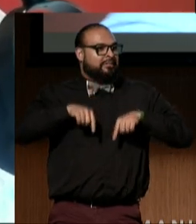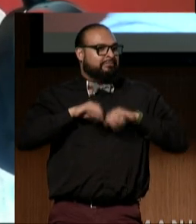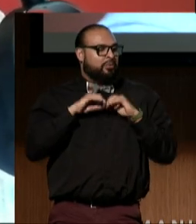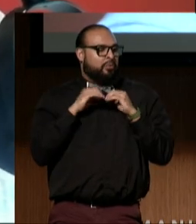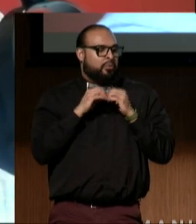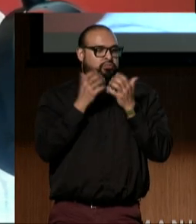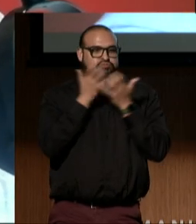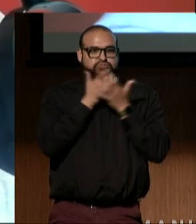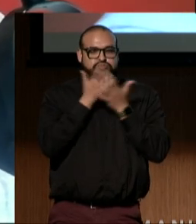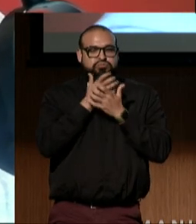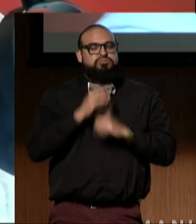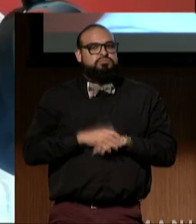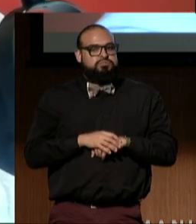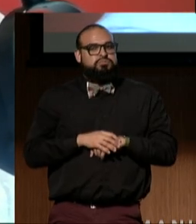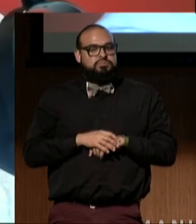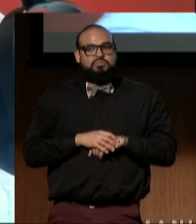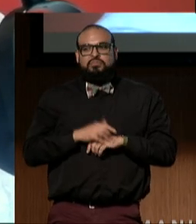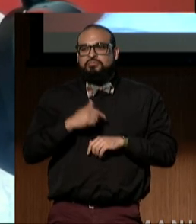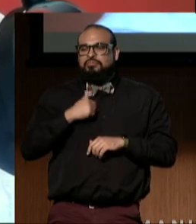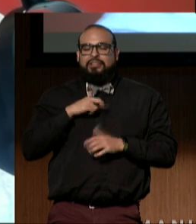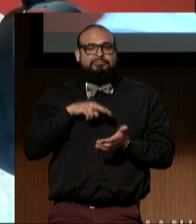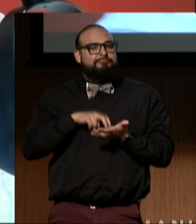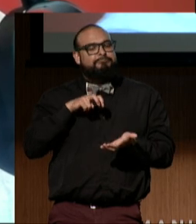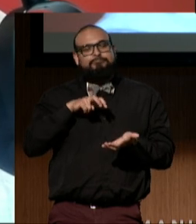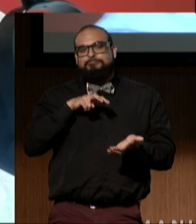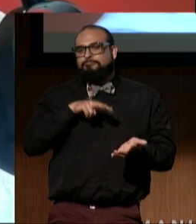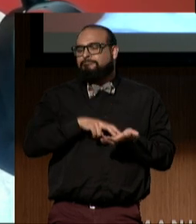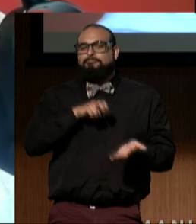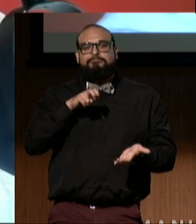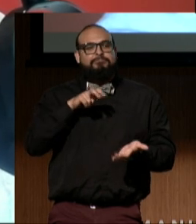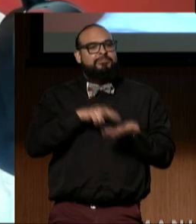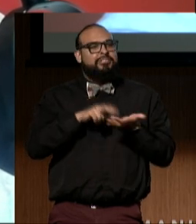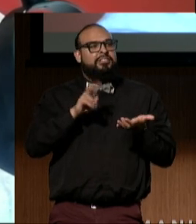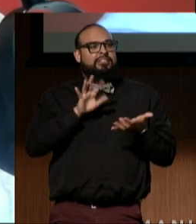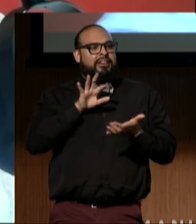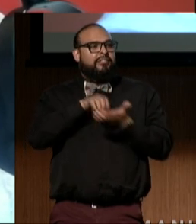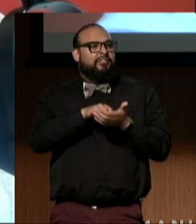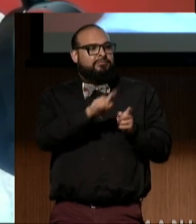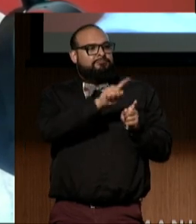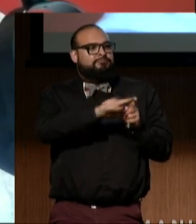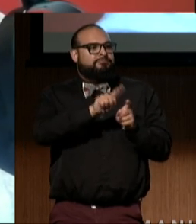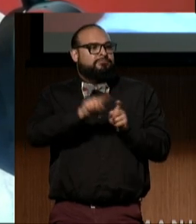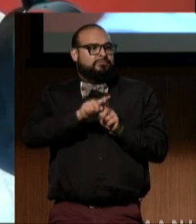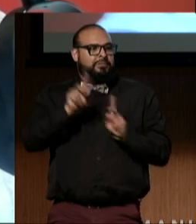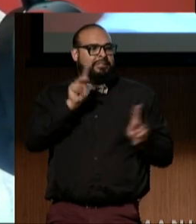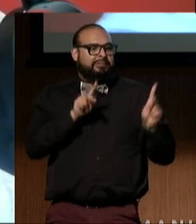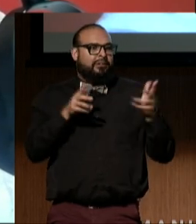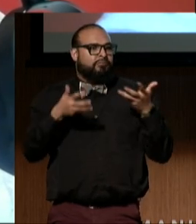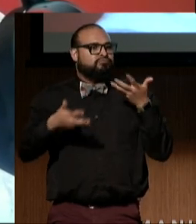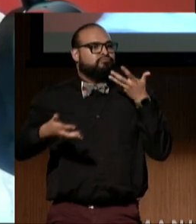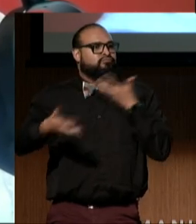And I was so happy to be involved with so many different people on the board,